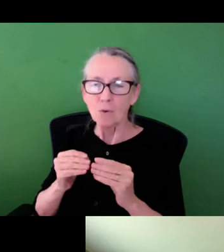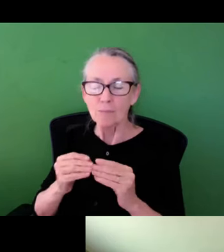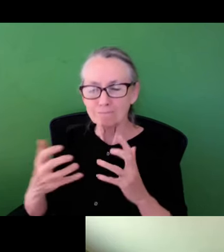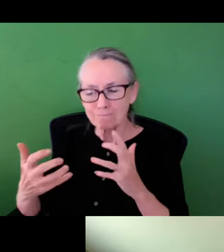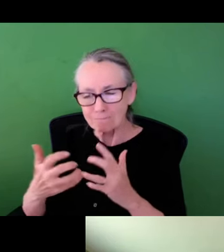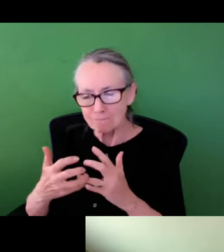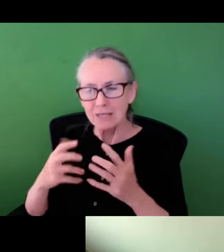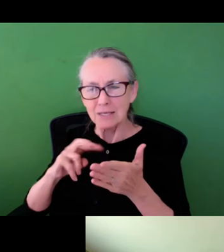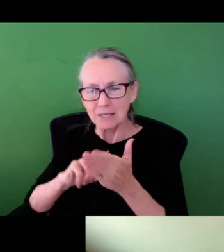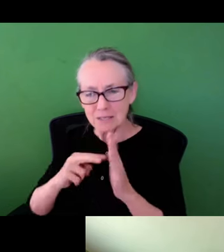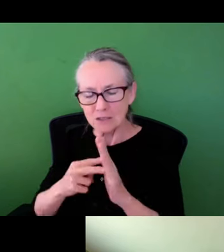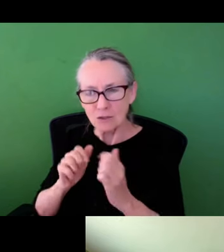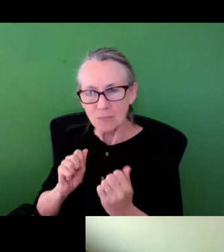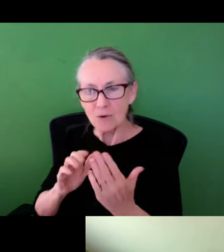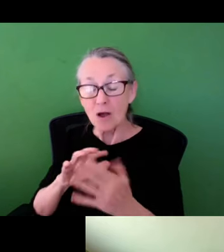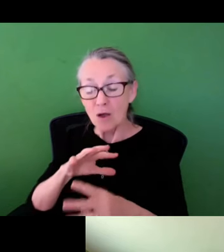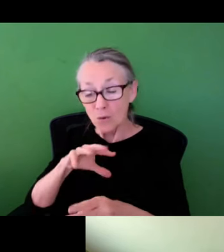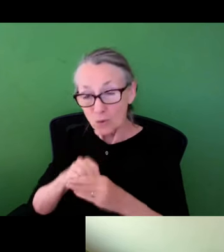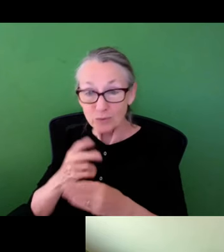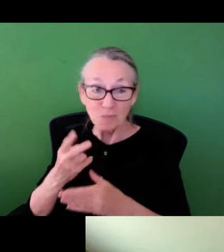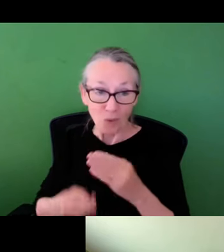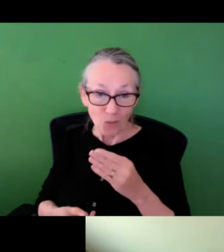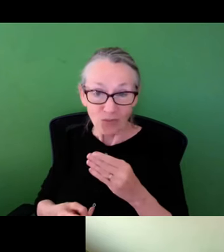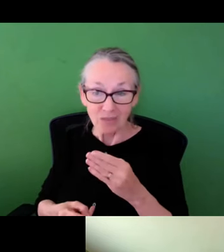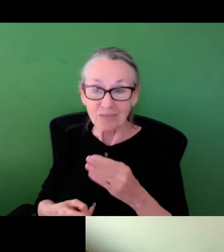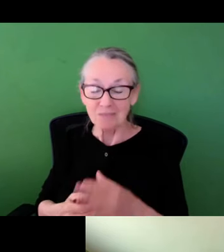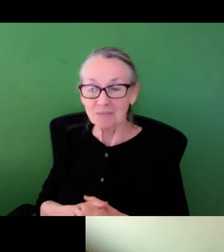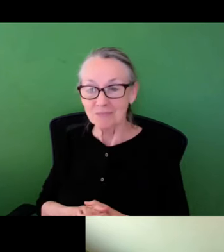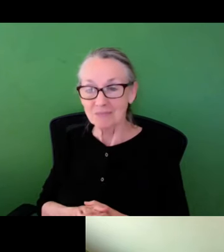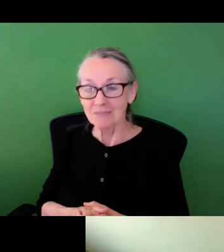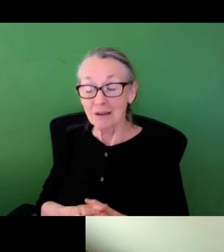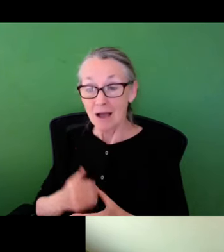gray to green. I think that we need a more hybridized intentional approach